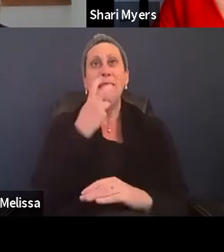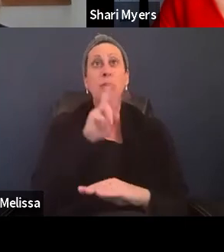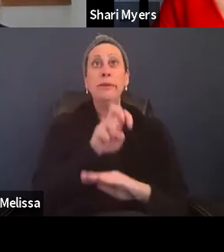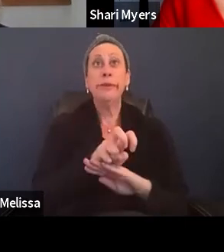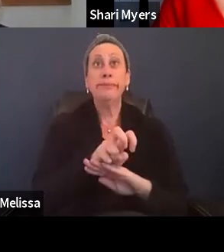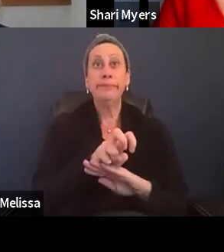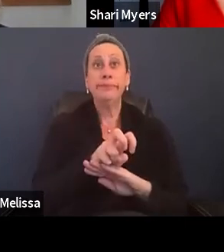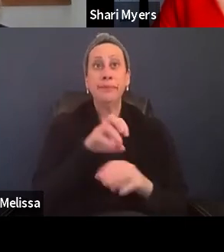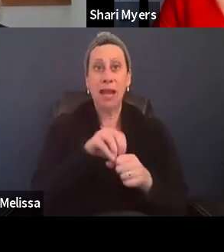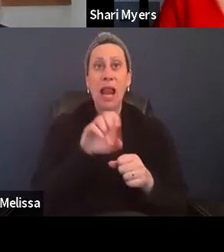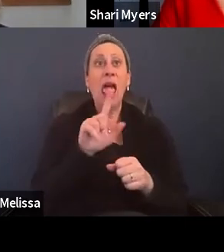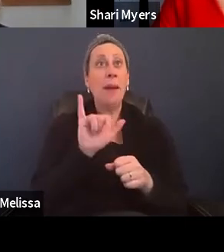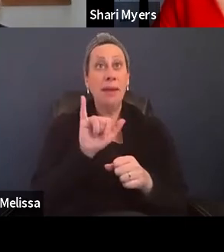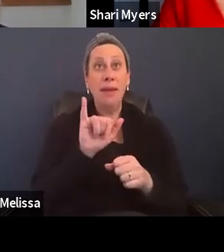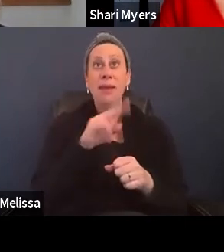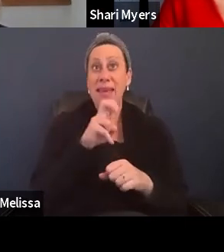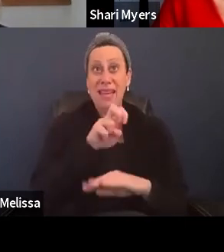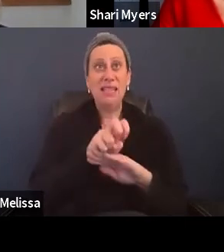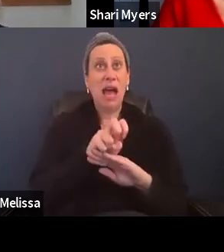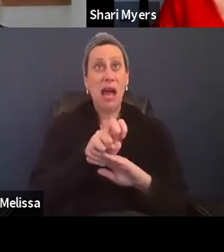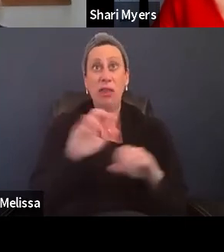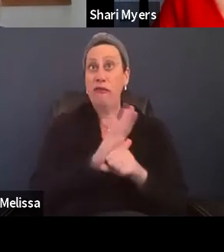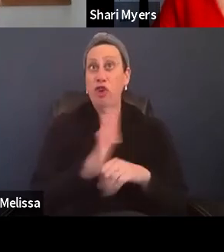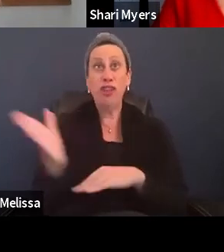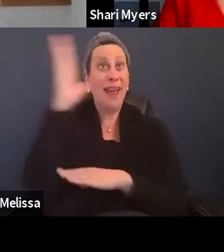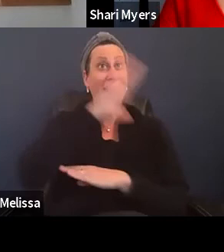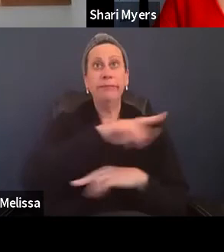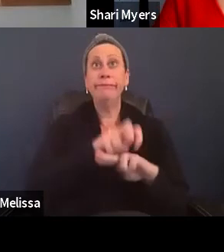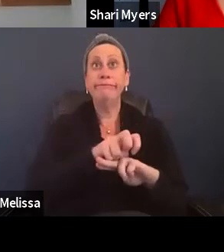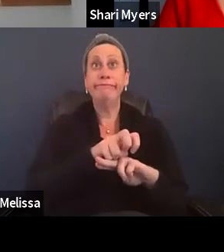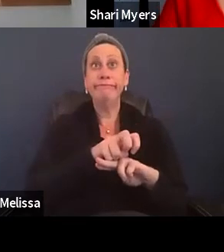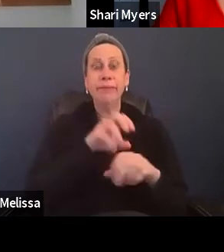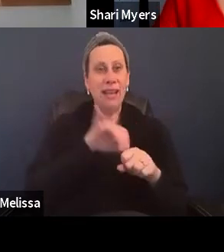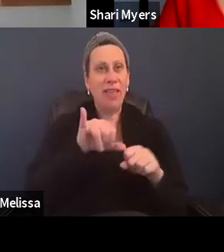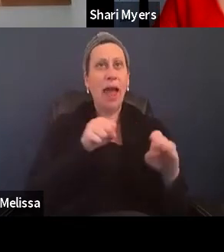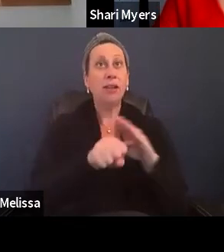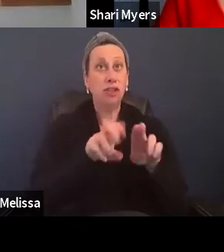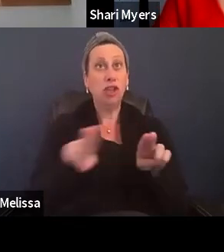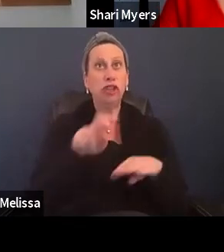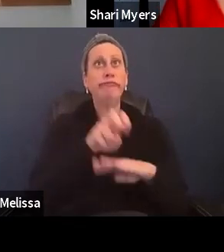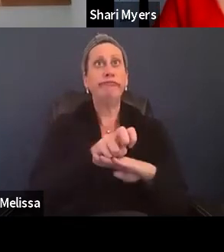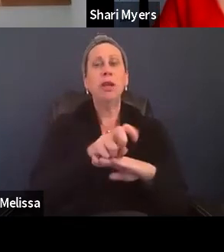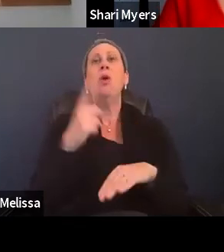and he sat there the first day he was in the shelter. One of our DHS nurses